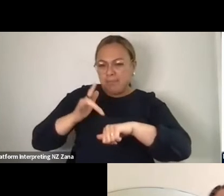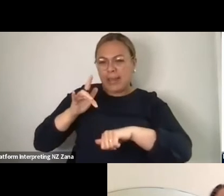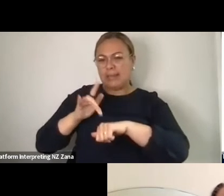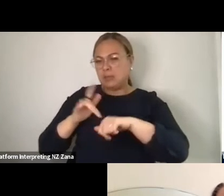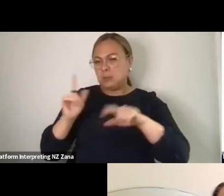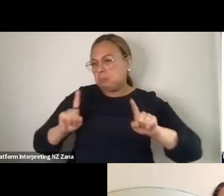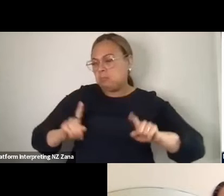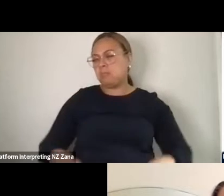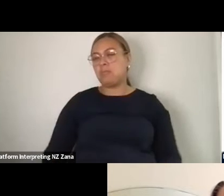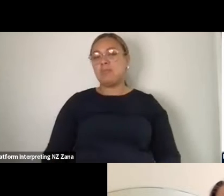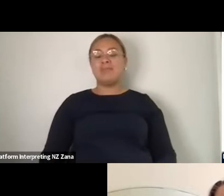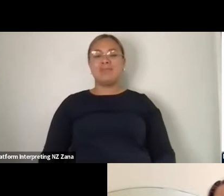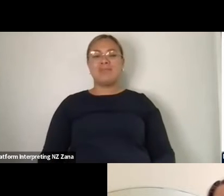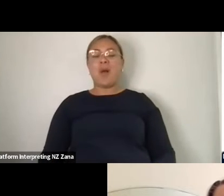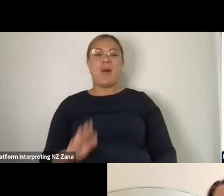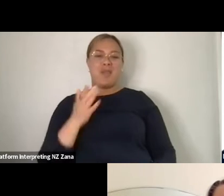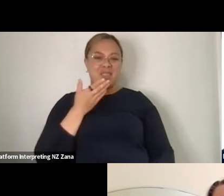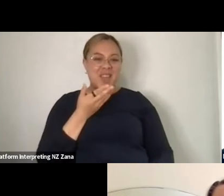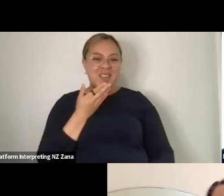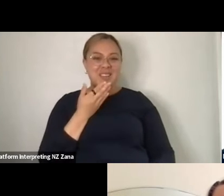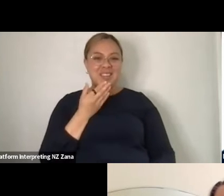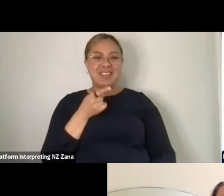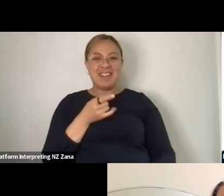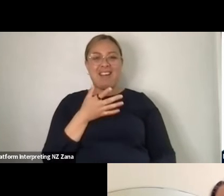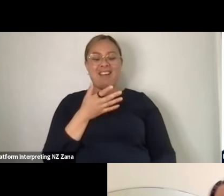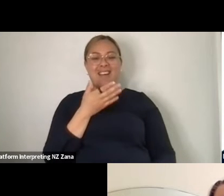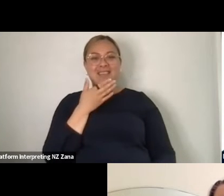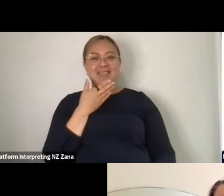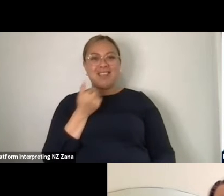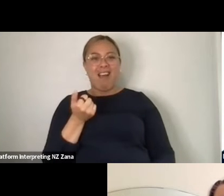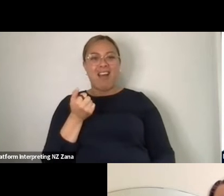when people make you a light-up stage the same as Elvis Presley had,